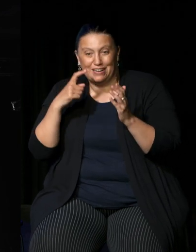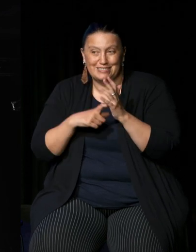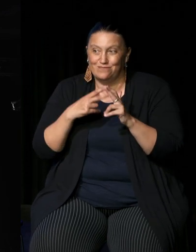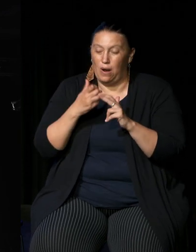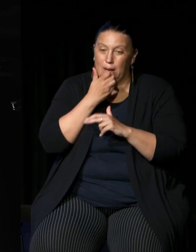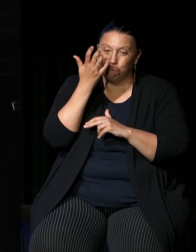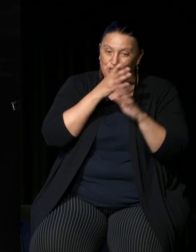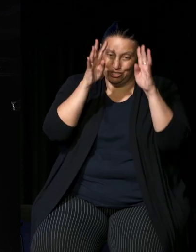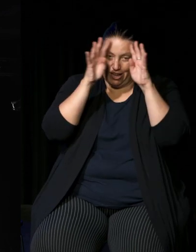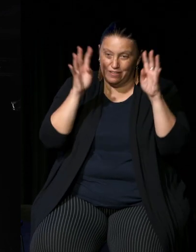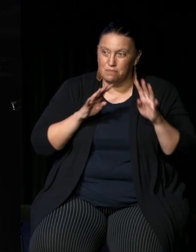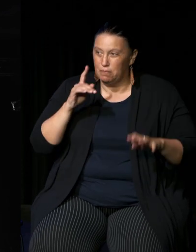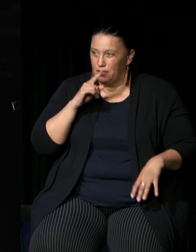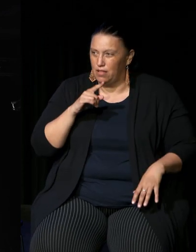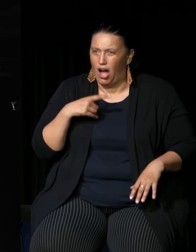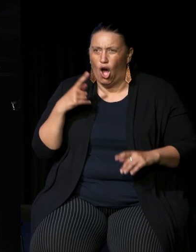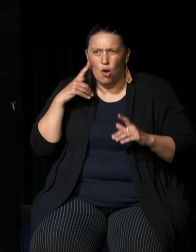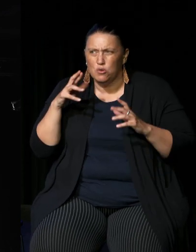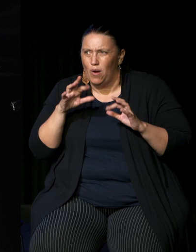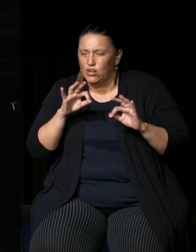Strait Islander people I hope I haven't lost you going back and forth with my explanation